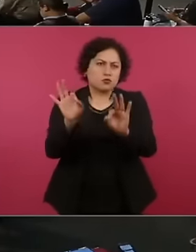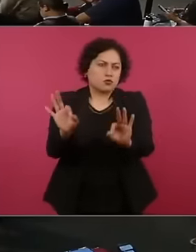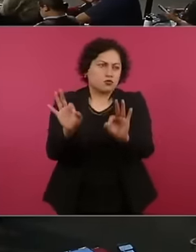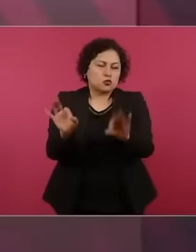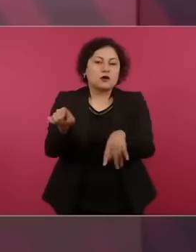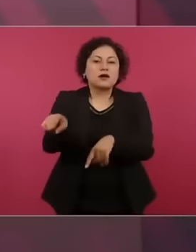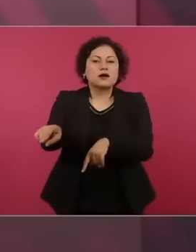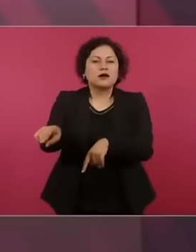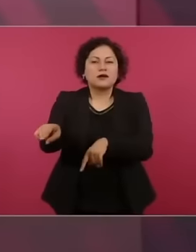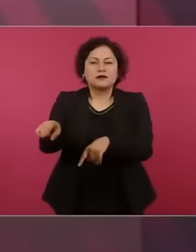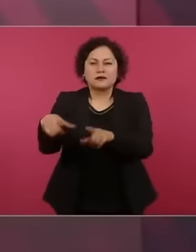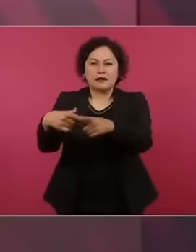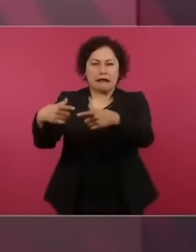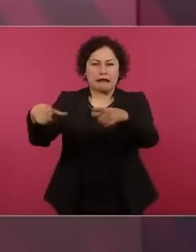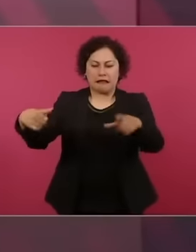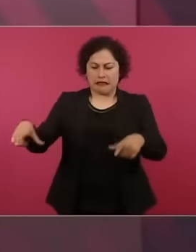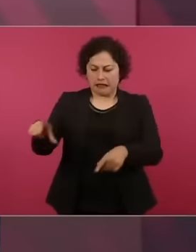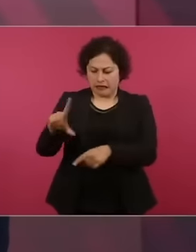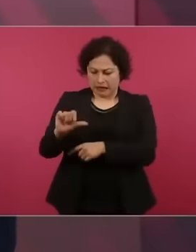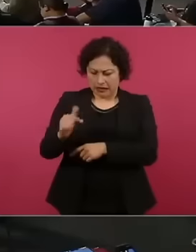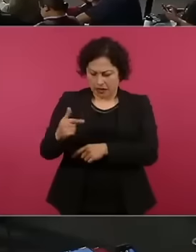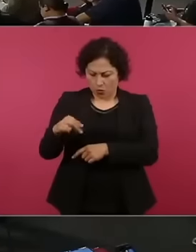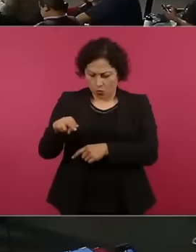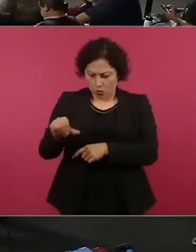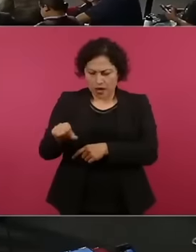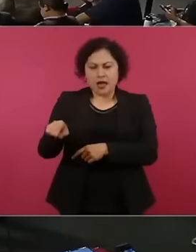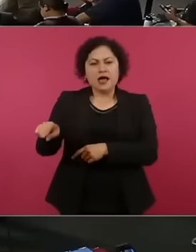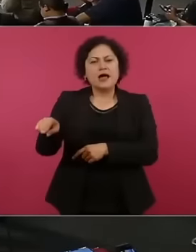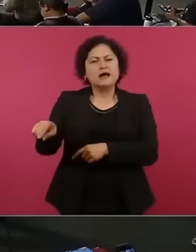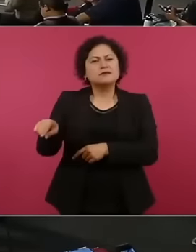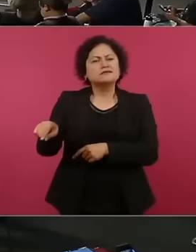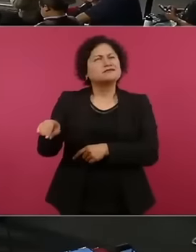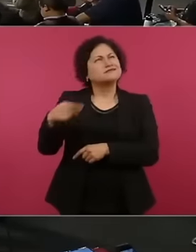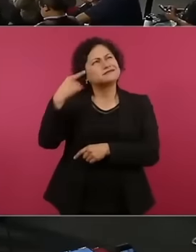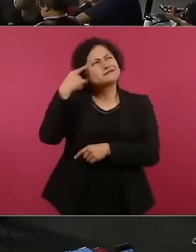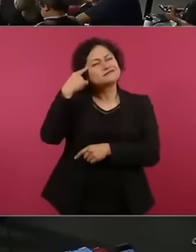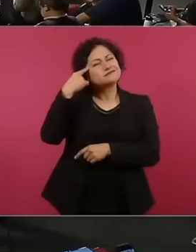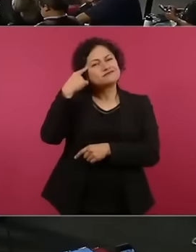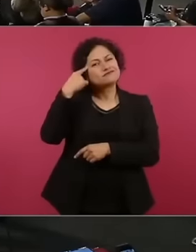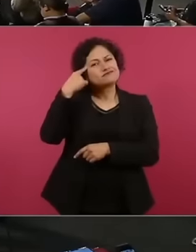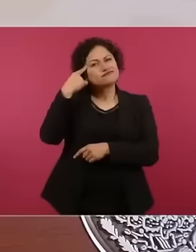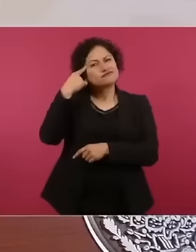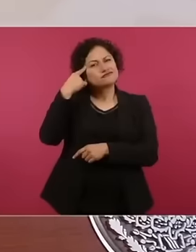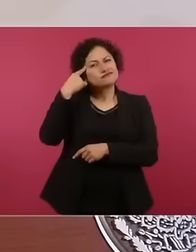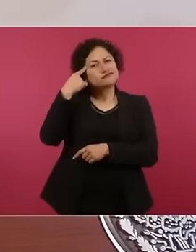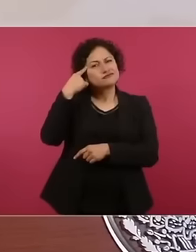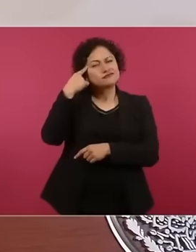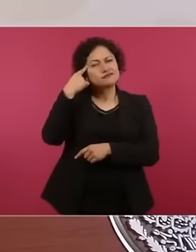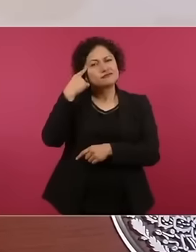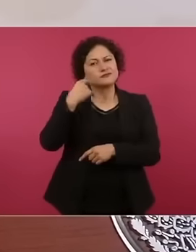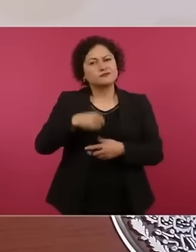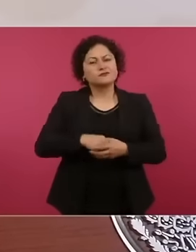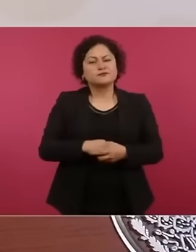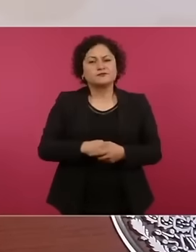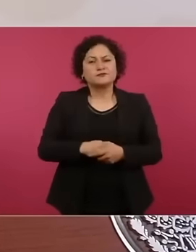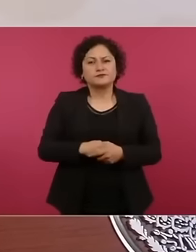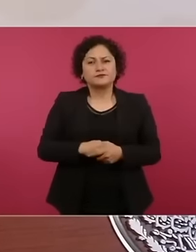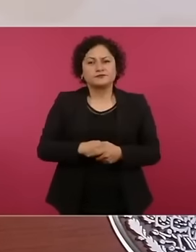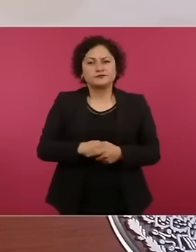the name now